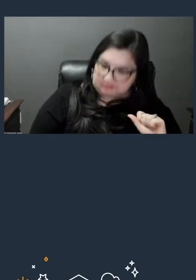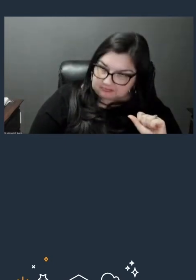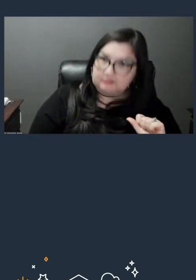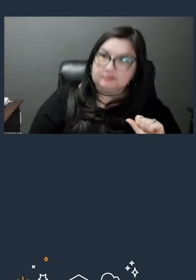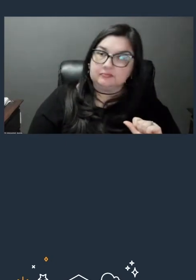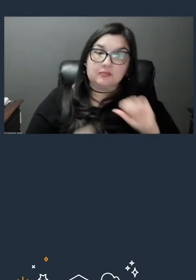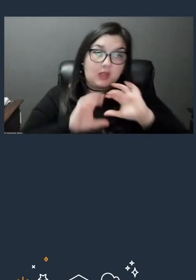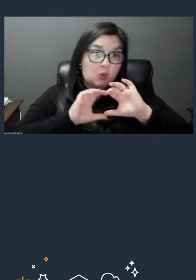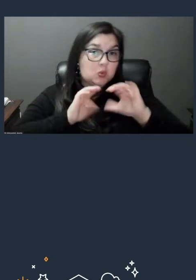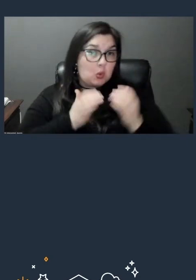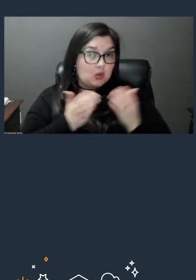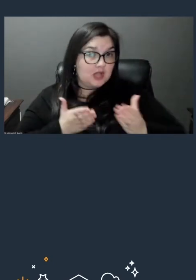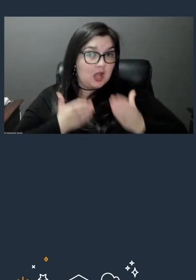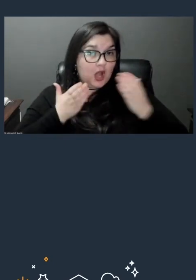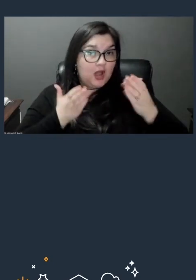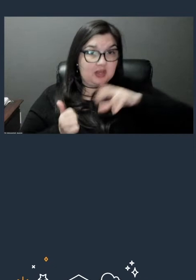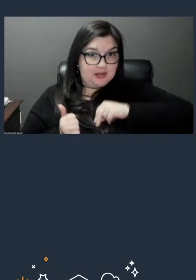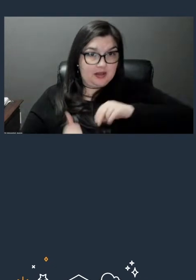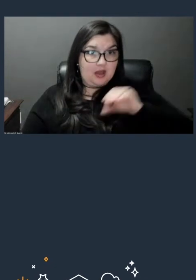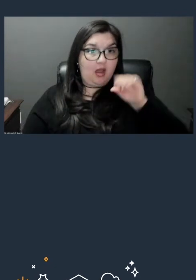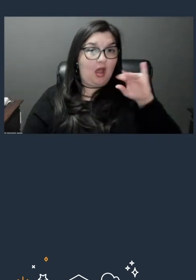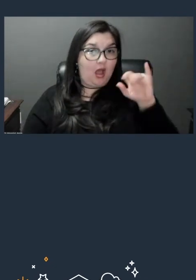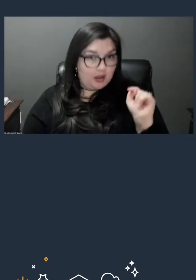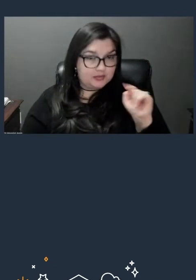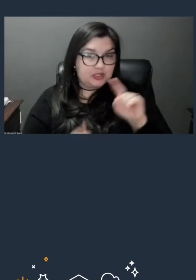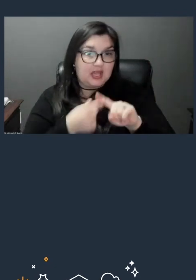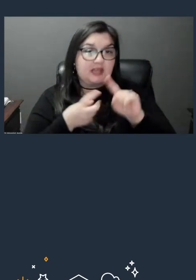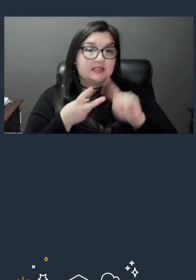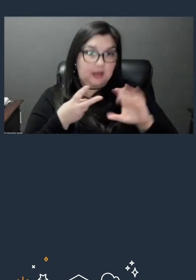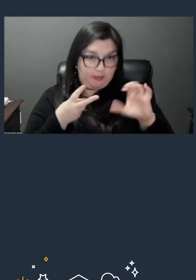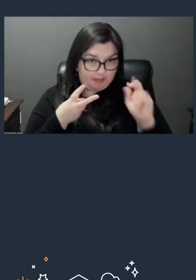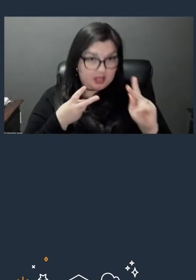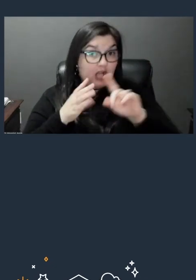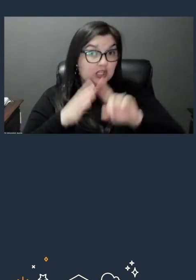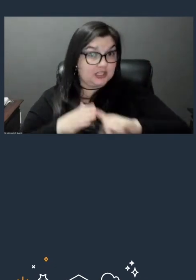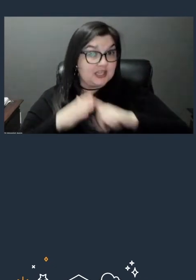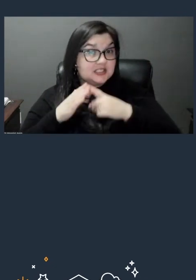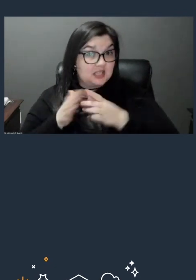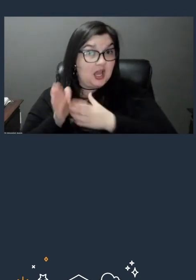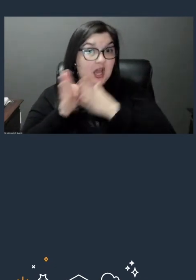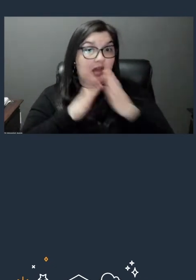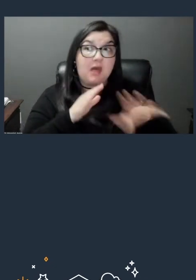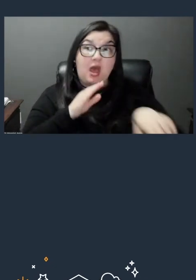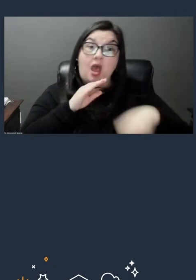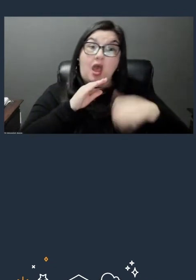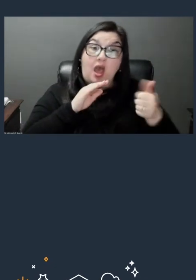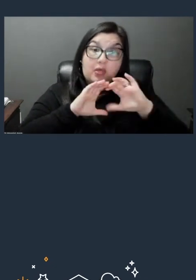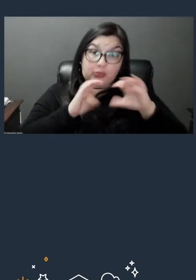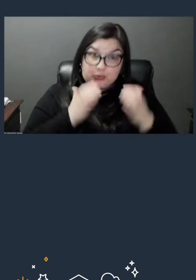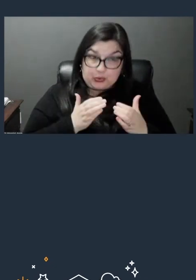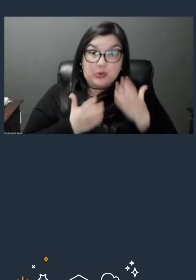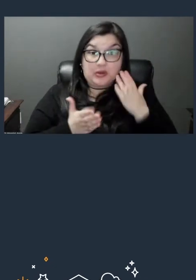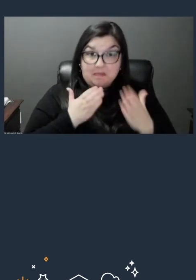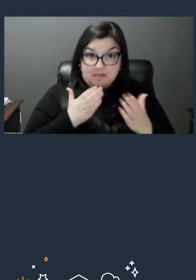it is the object and block ones to get started, but in terms of complimentary courses that you'll likely want to explore, because it'll often tie into